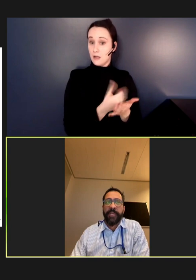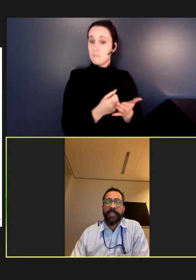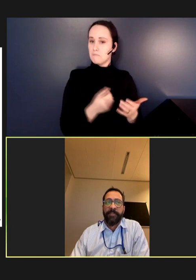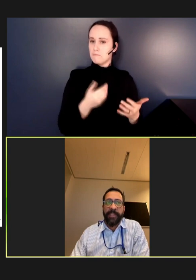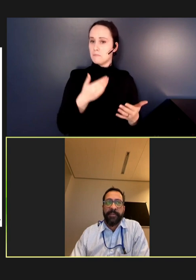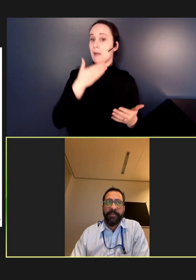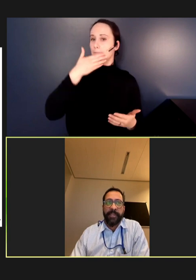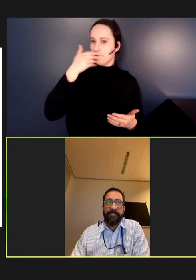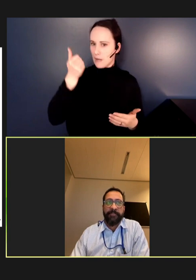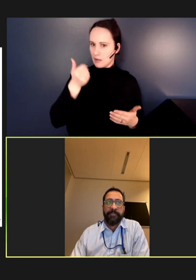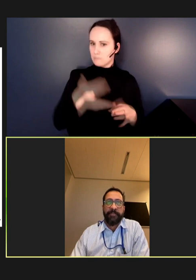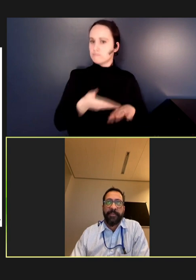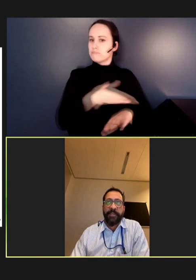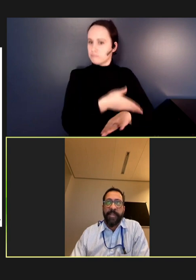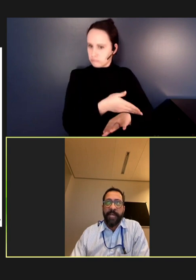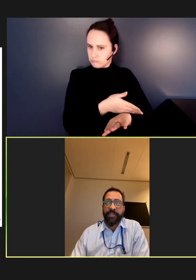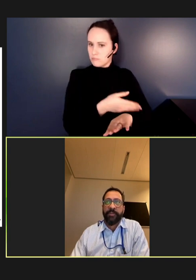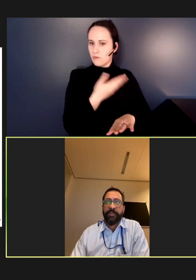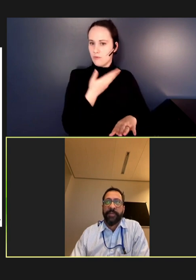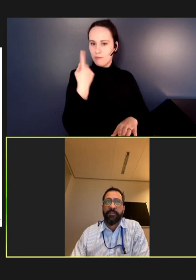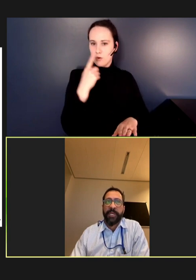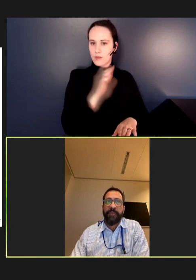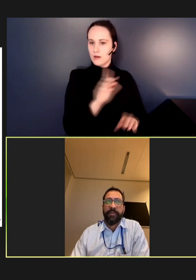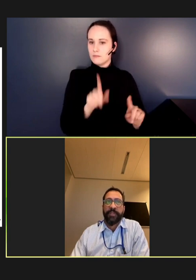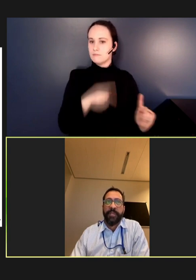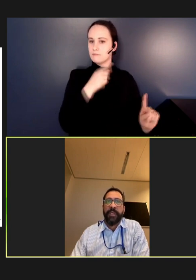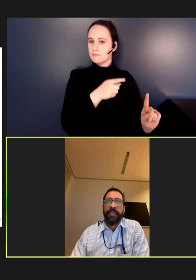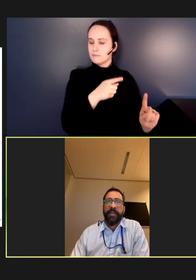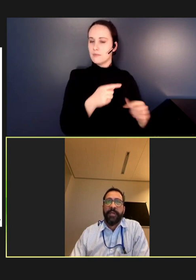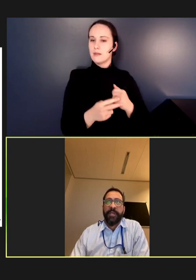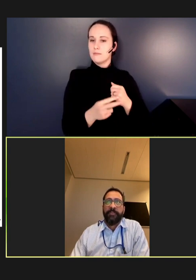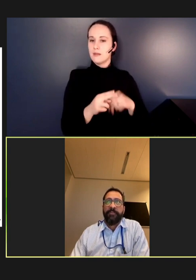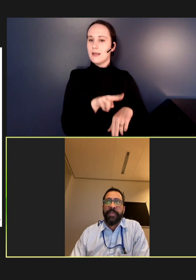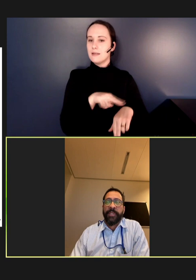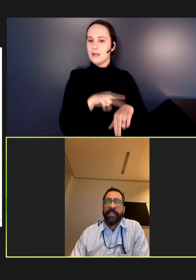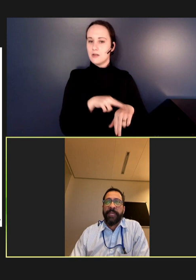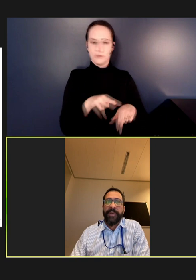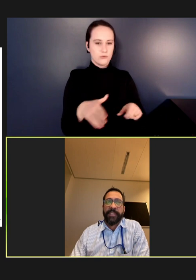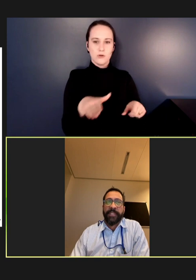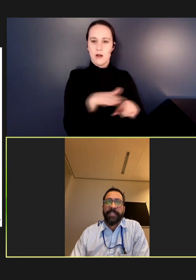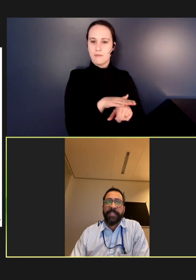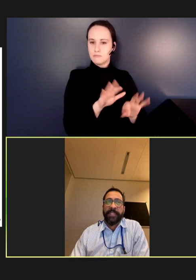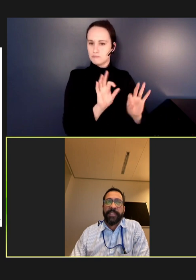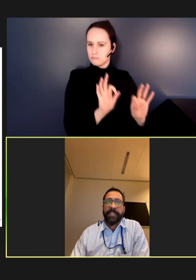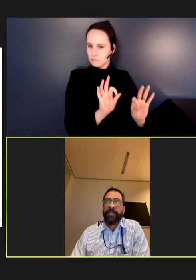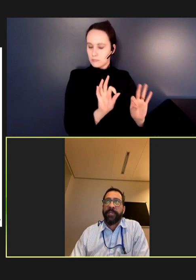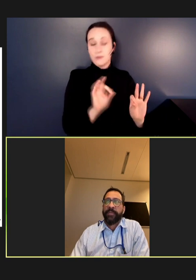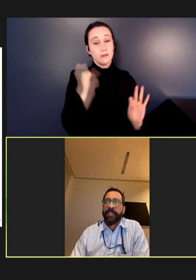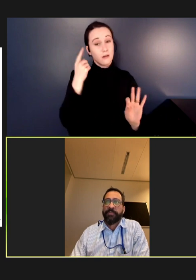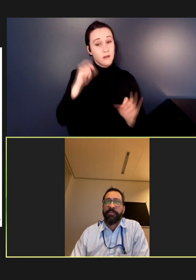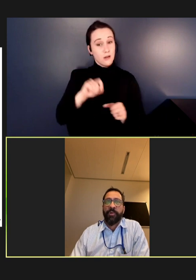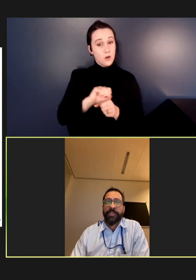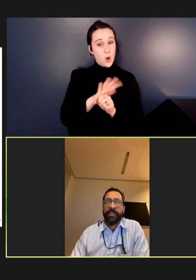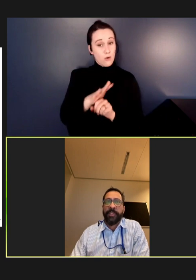estimated national level coverage. But the impact of the pandemic really was disproportionately